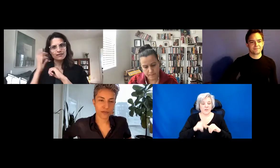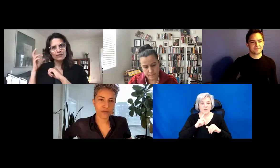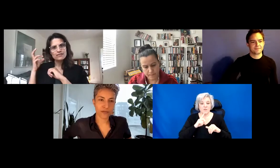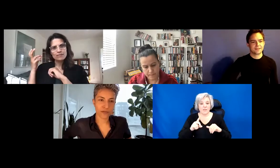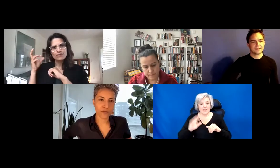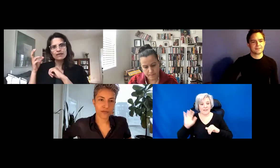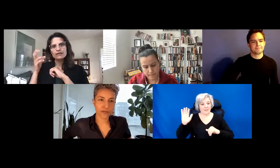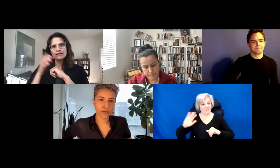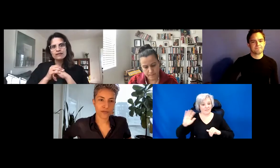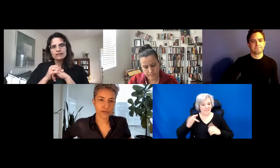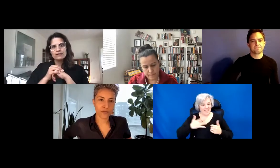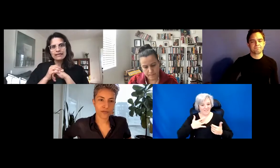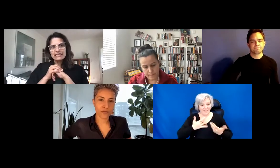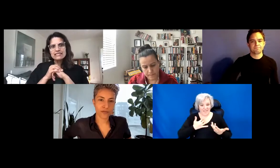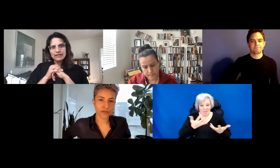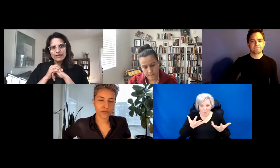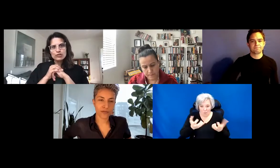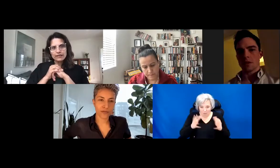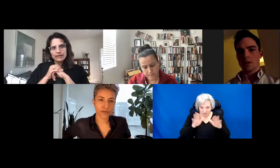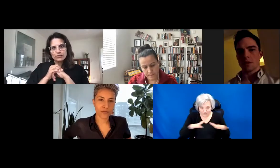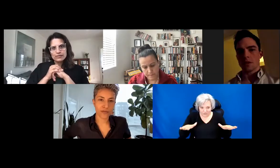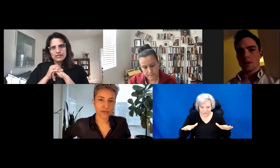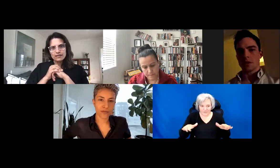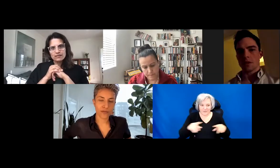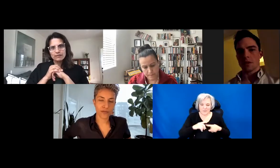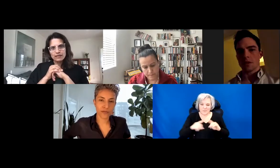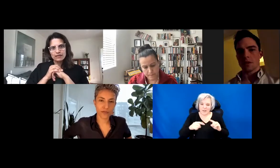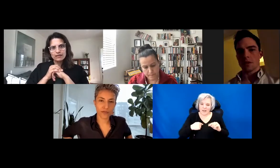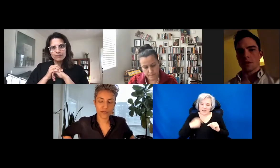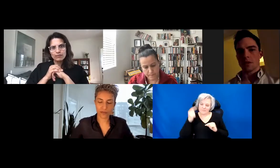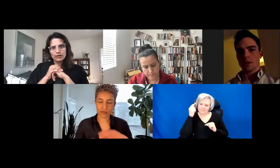was something like biological intellectually child interesting to me about what it would